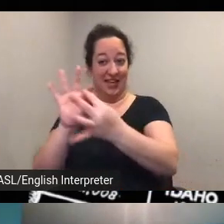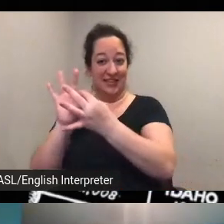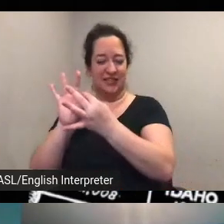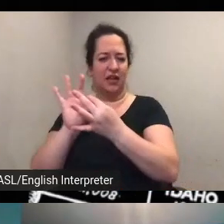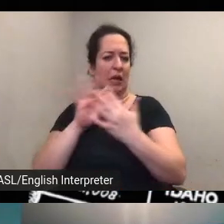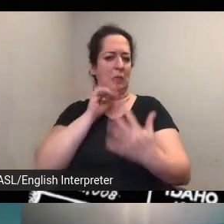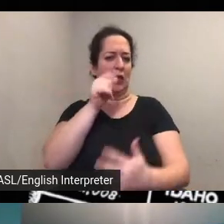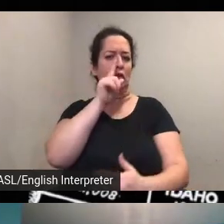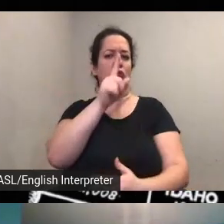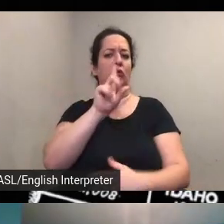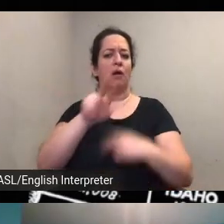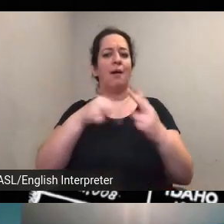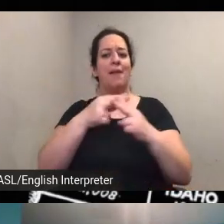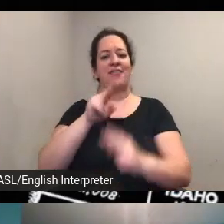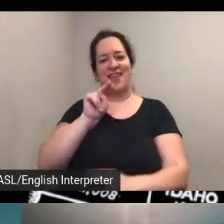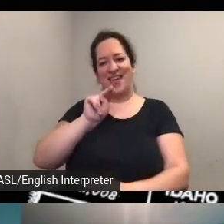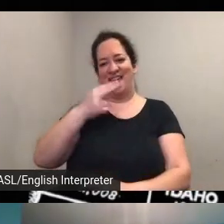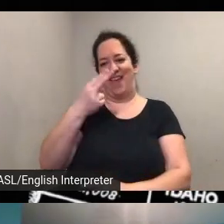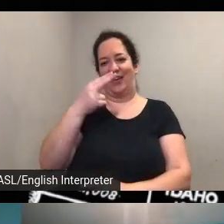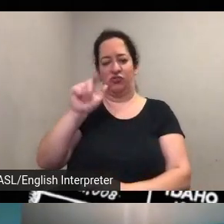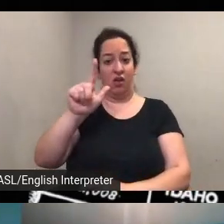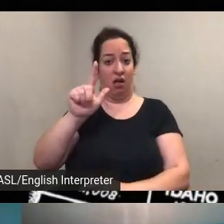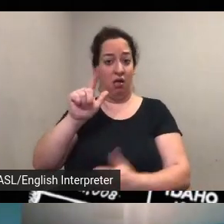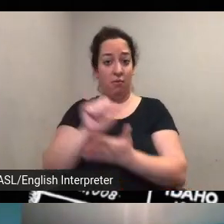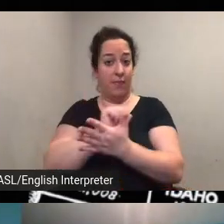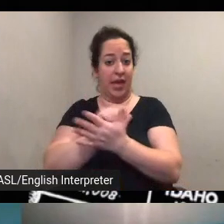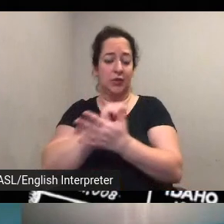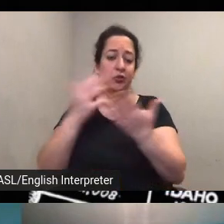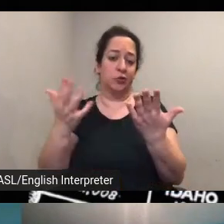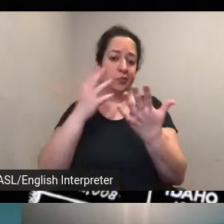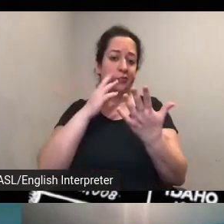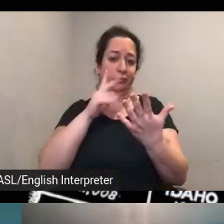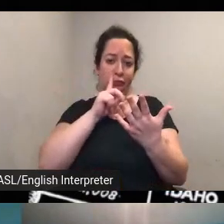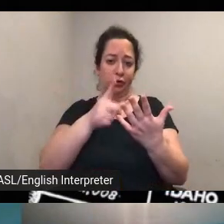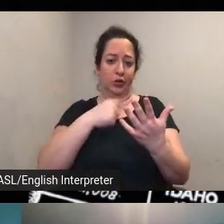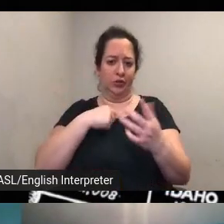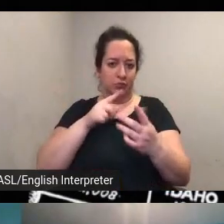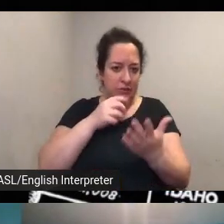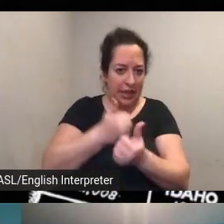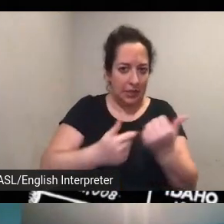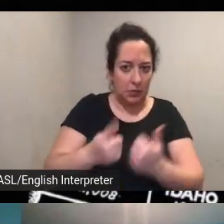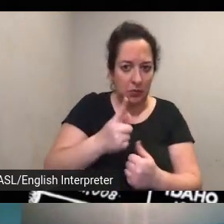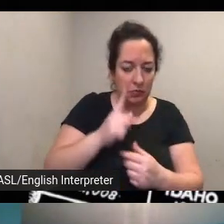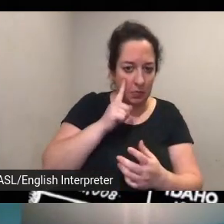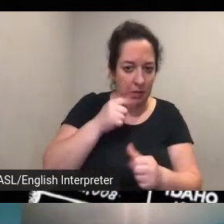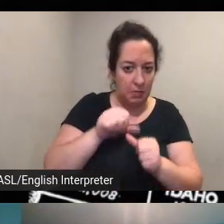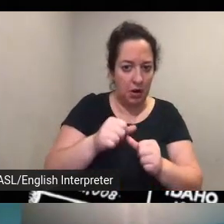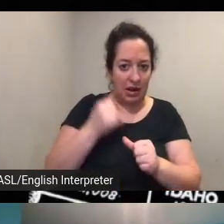um anyone remember if we if we have a link to that somewhere